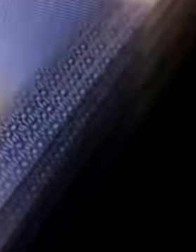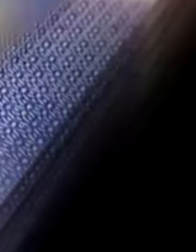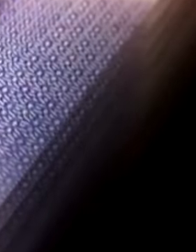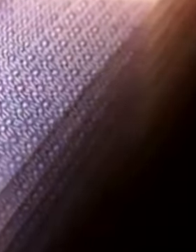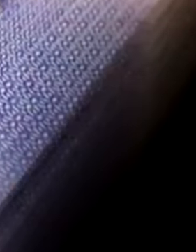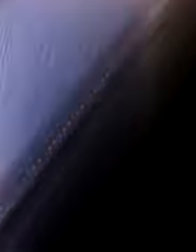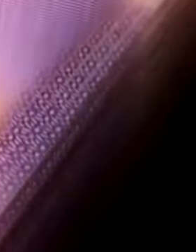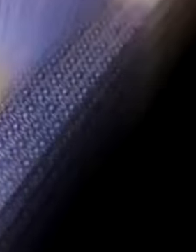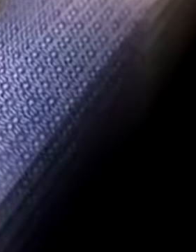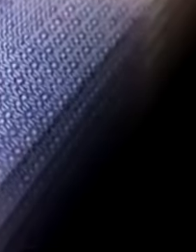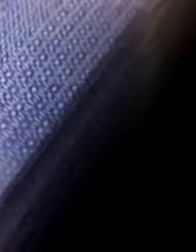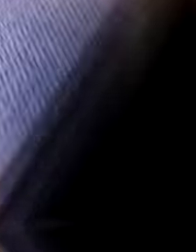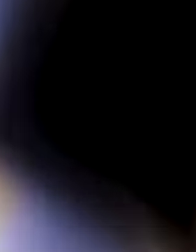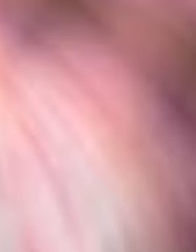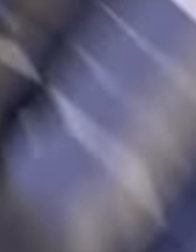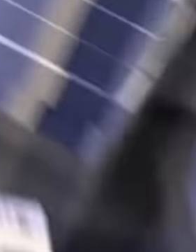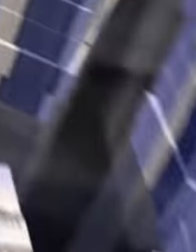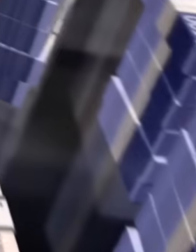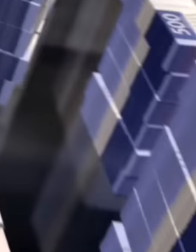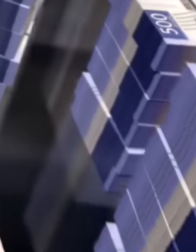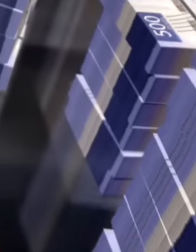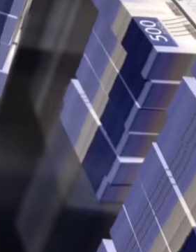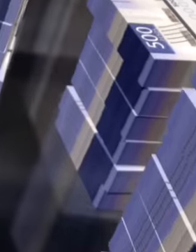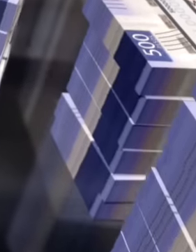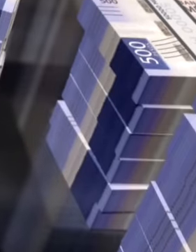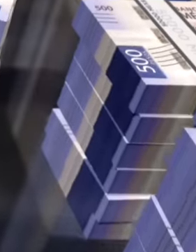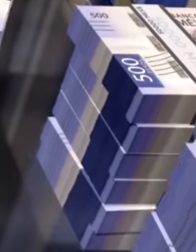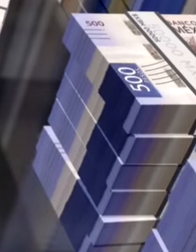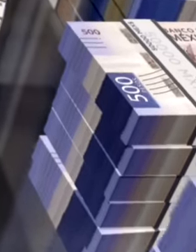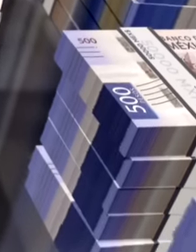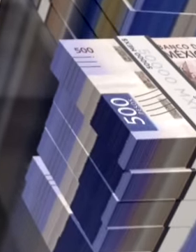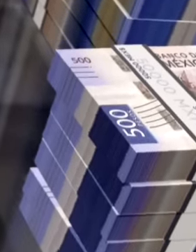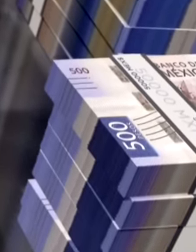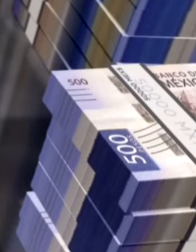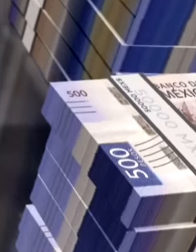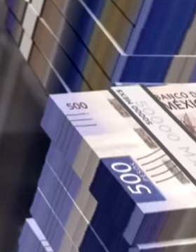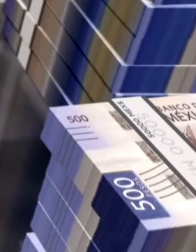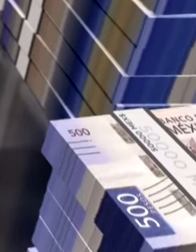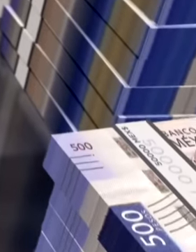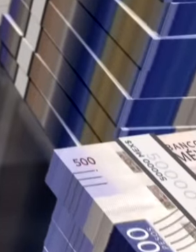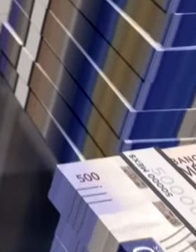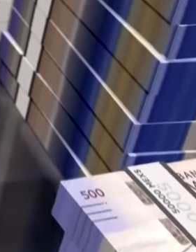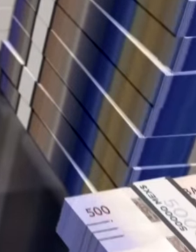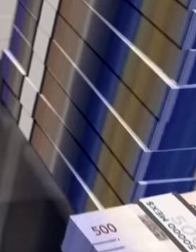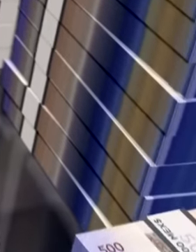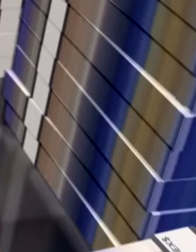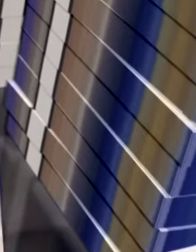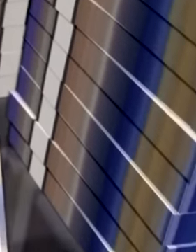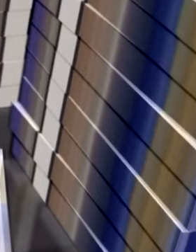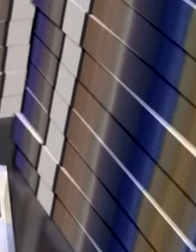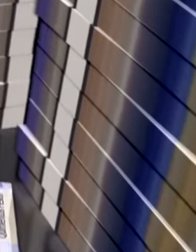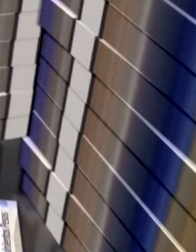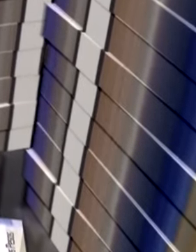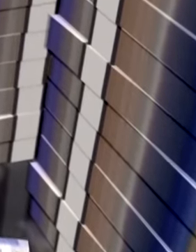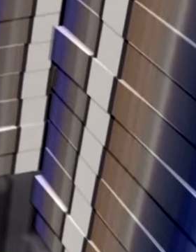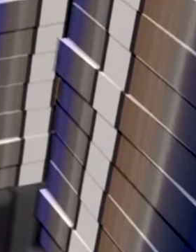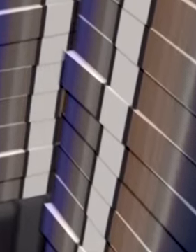live. like Kings giving themselves certain luxuries and everything is paid for by the taxes paid by the